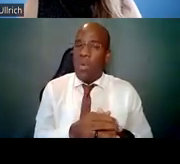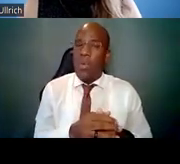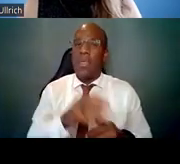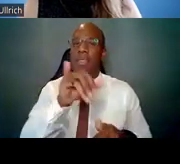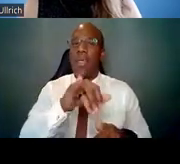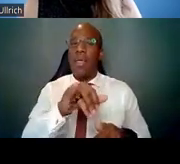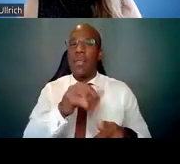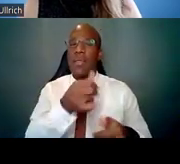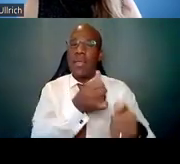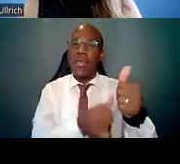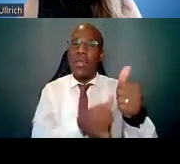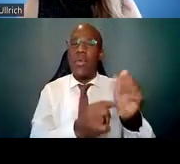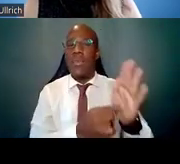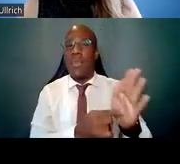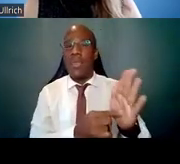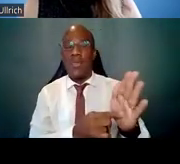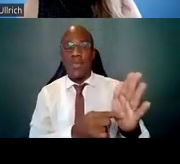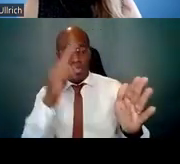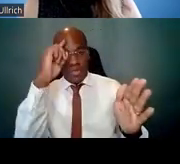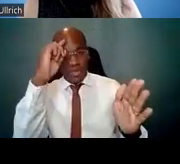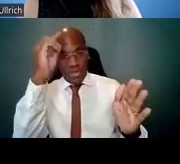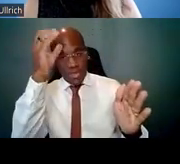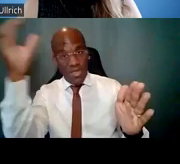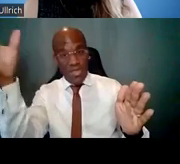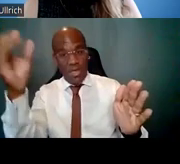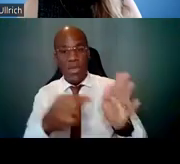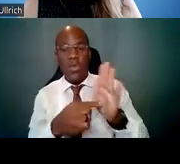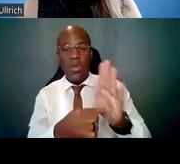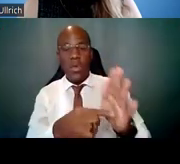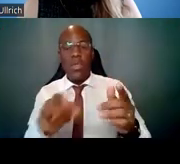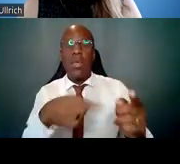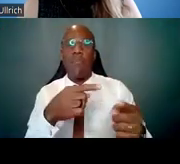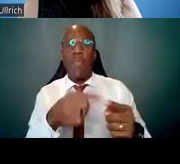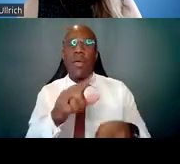reflects a labor market analysis that goes beyond that consideration.